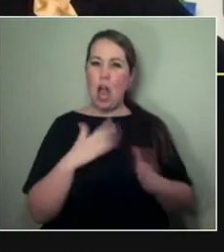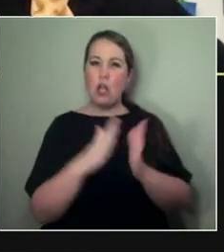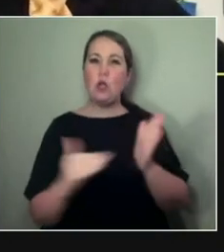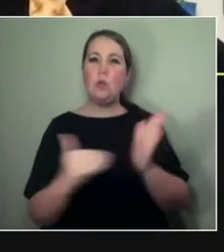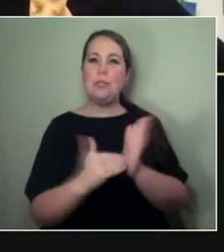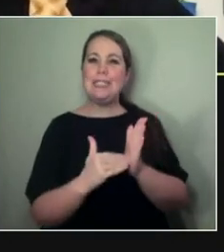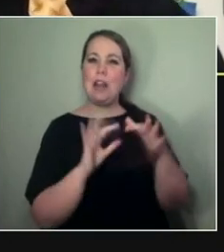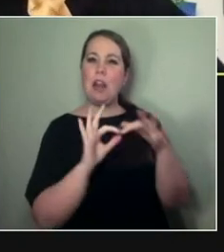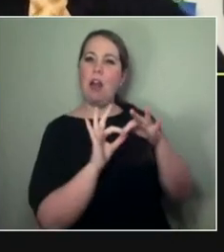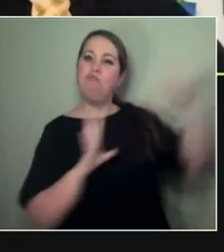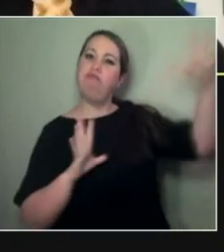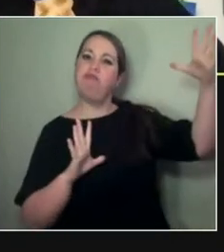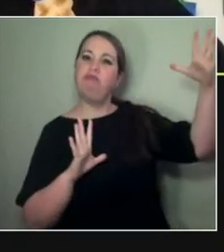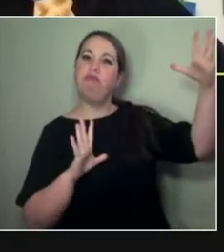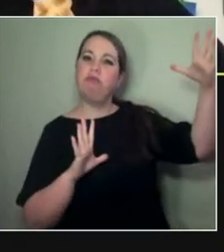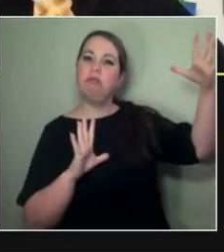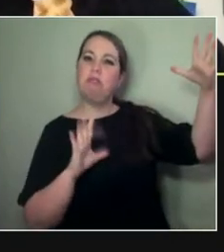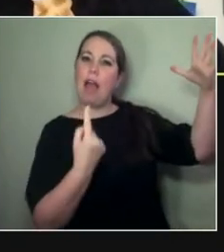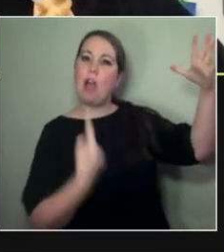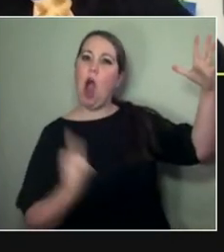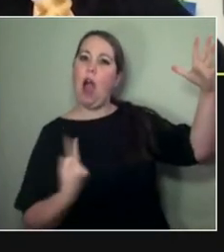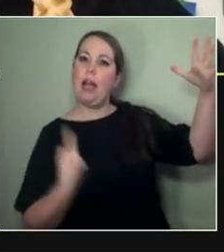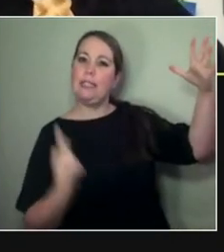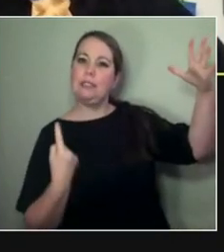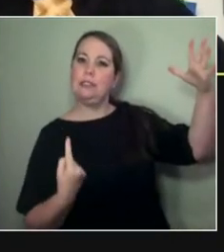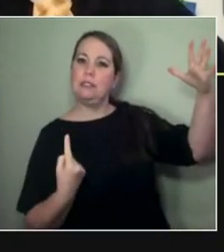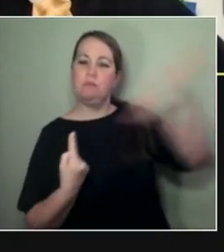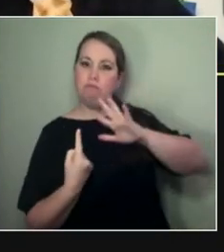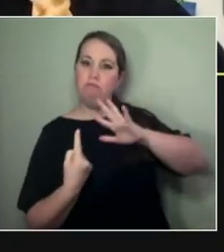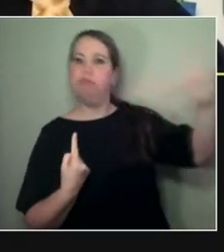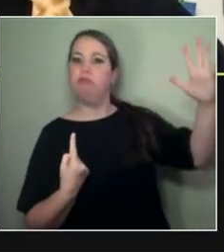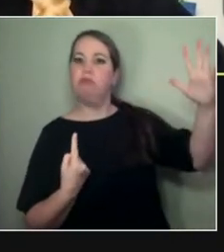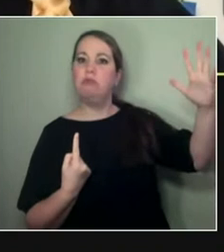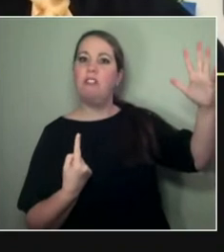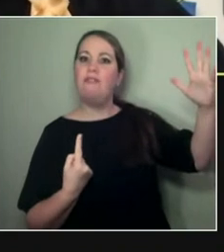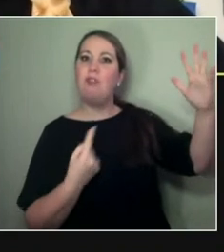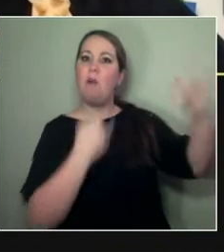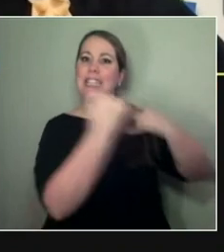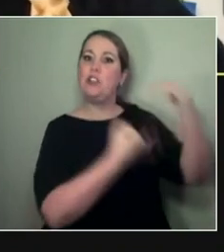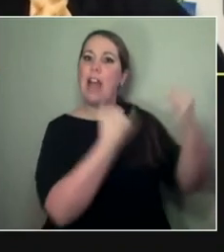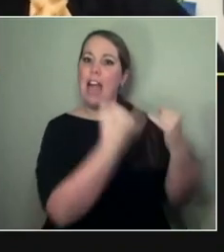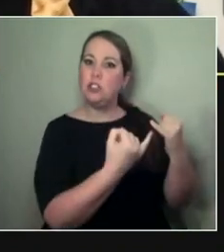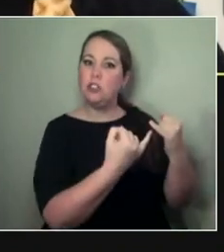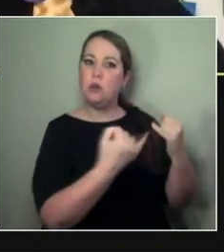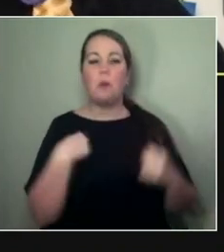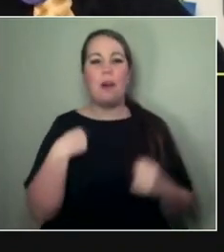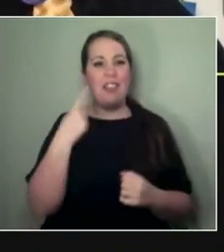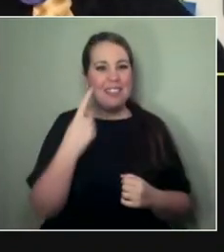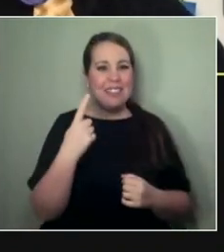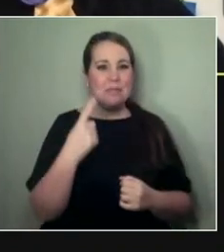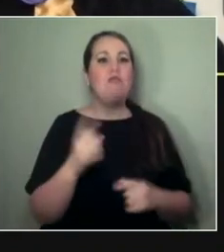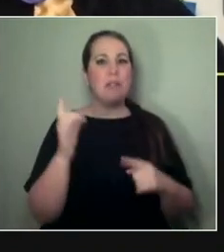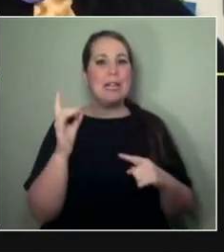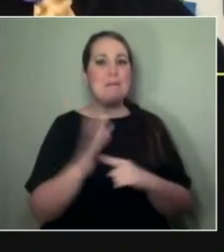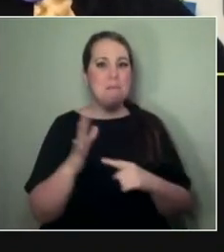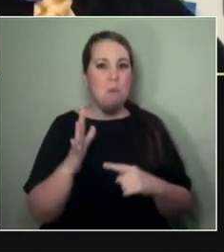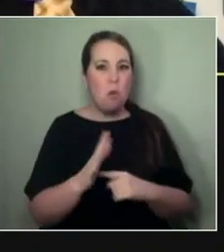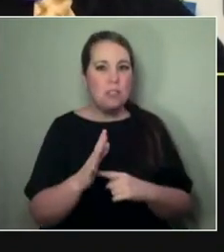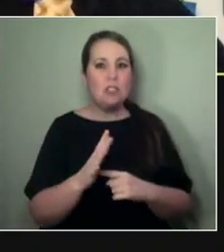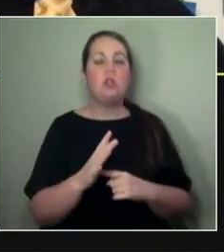maintain these relationships and to just keep working on them. And I think it is about being really intentional about that